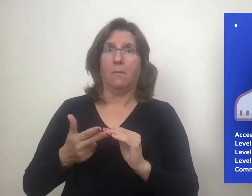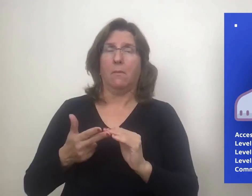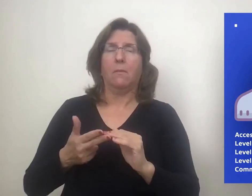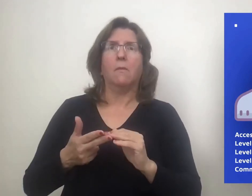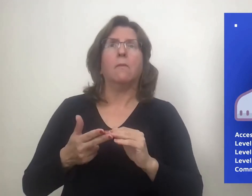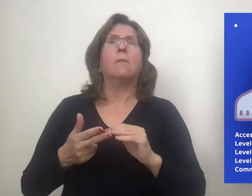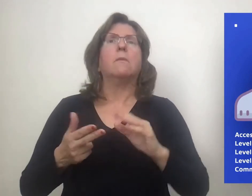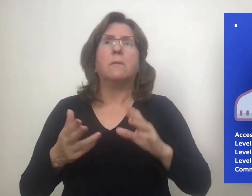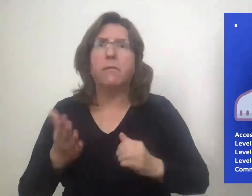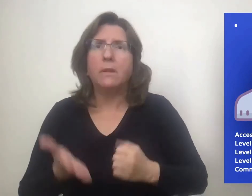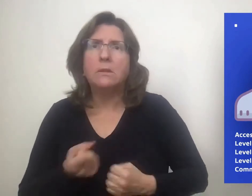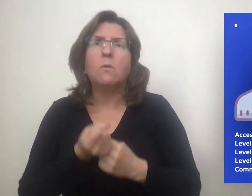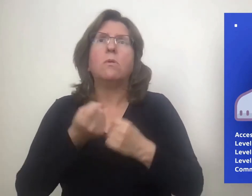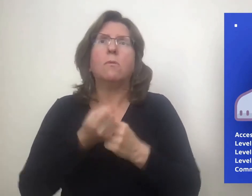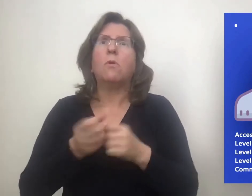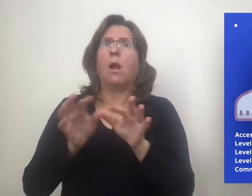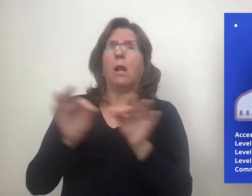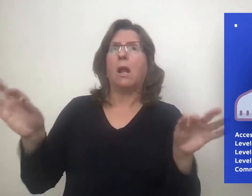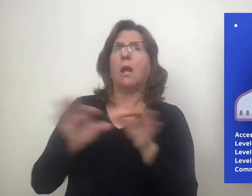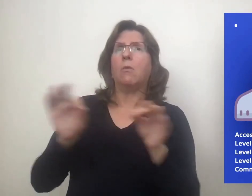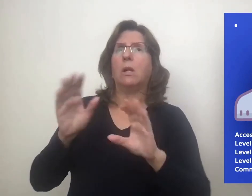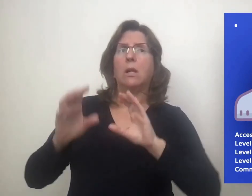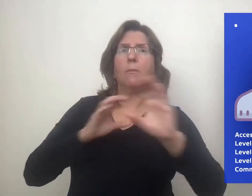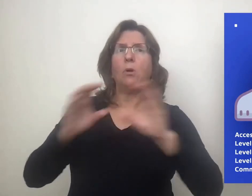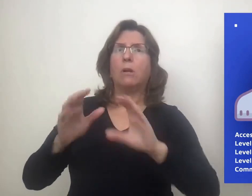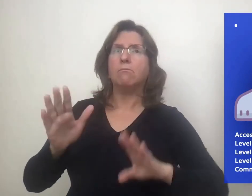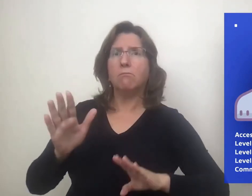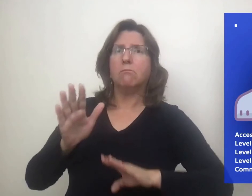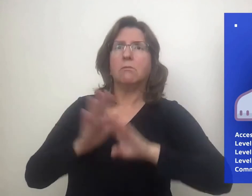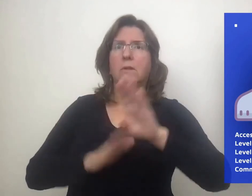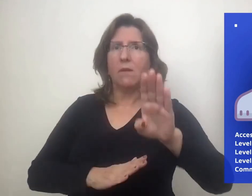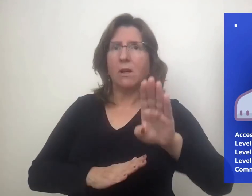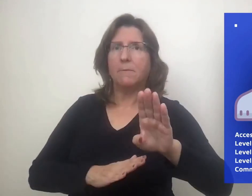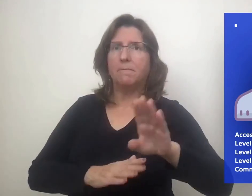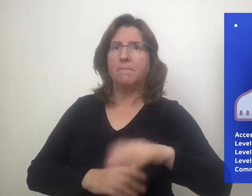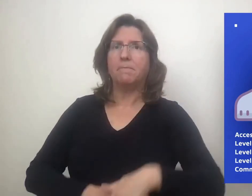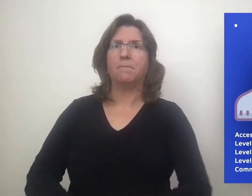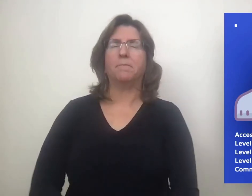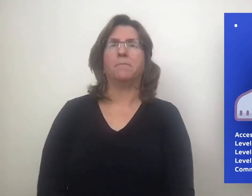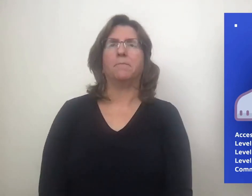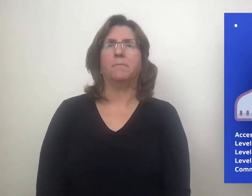Level 3 actively supports language development.